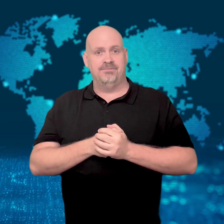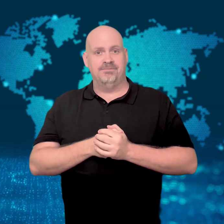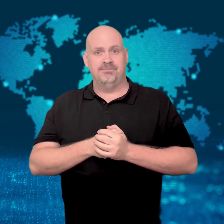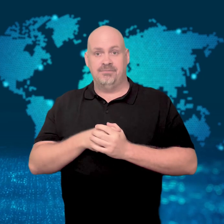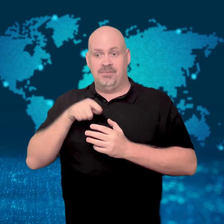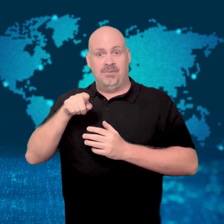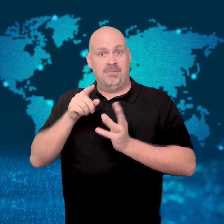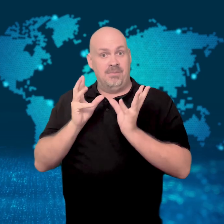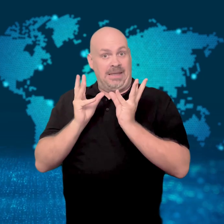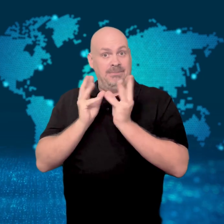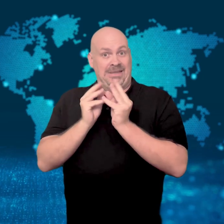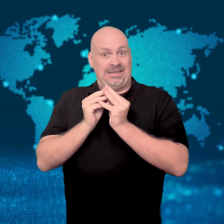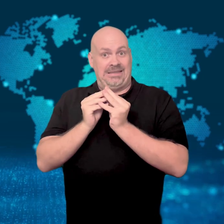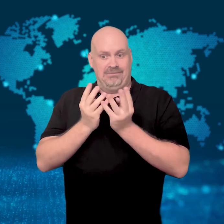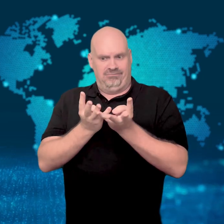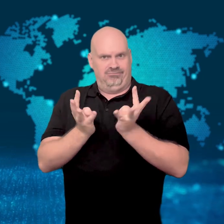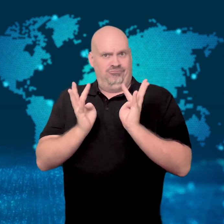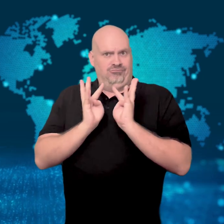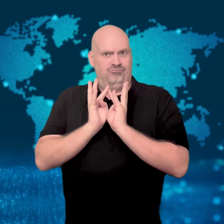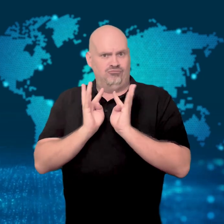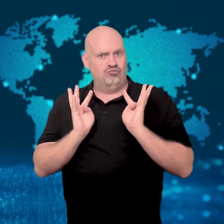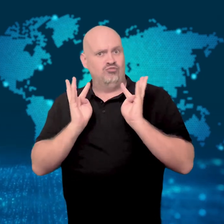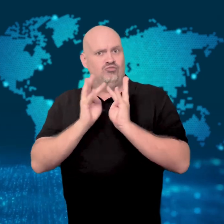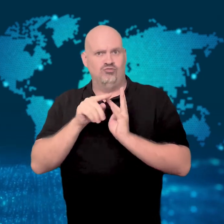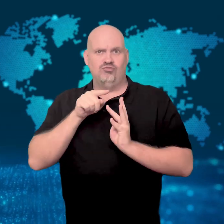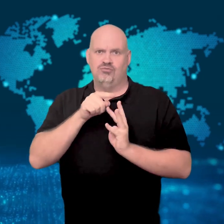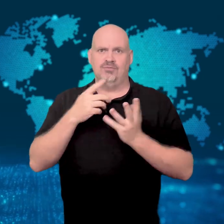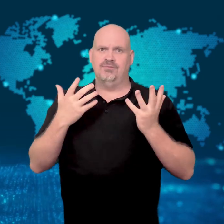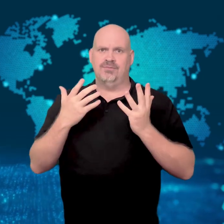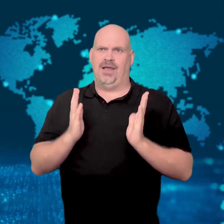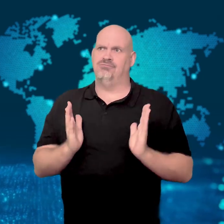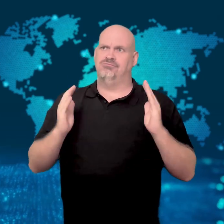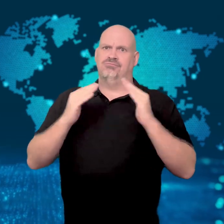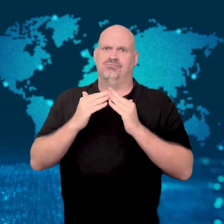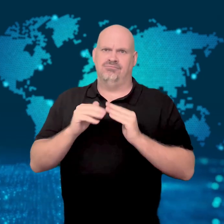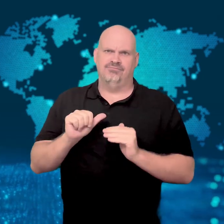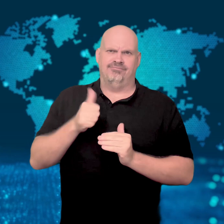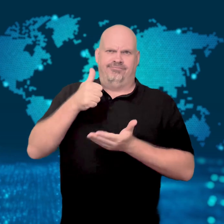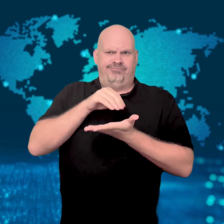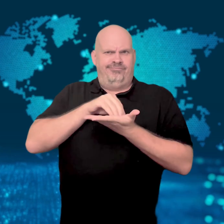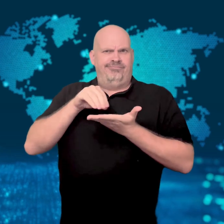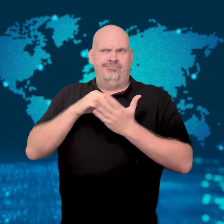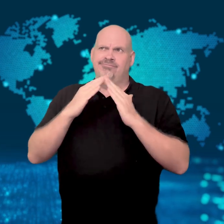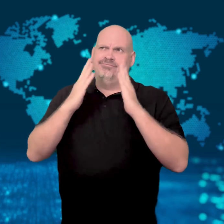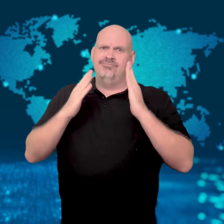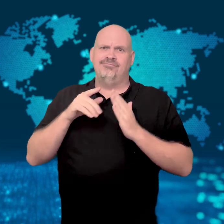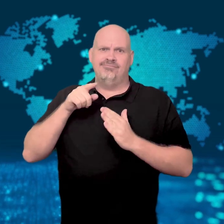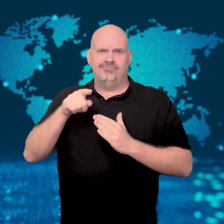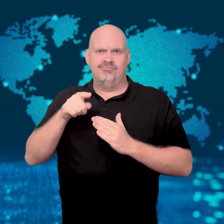on the same day his forces launched another large wave of missiles at Ukraine.